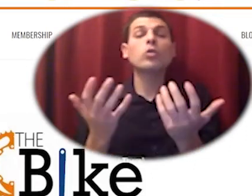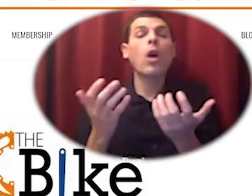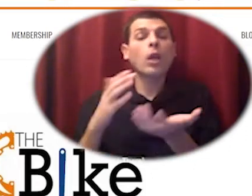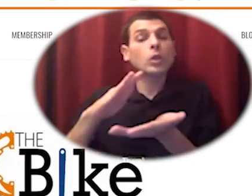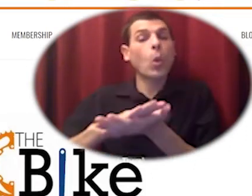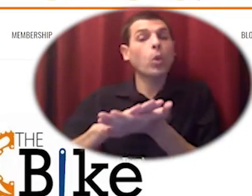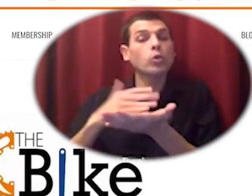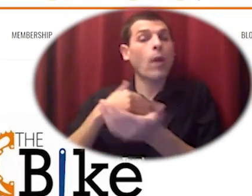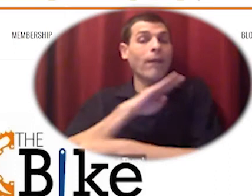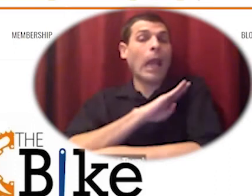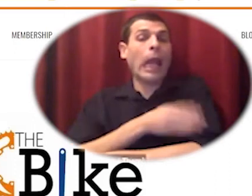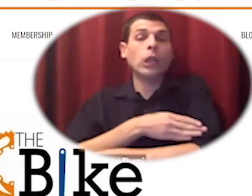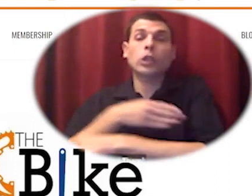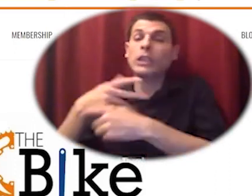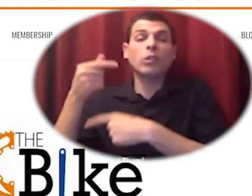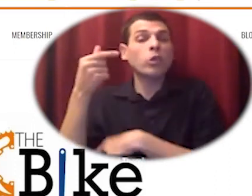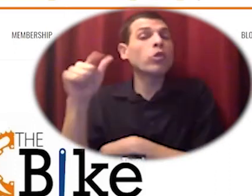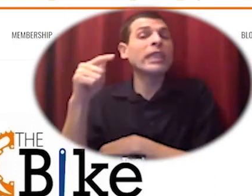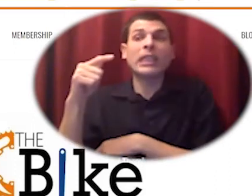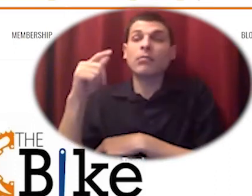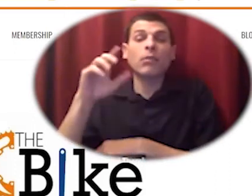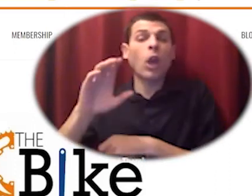to get them with technologies for students so this is for her.